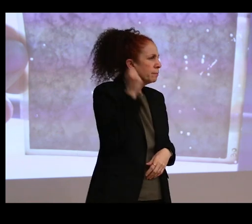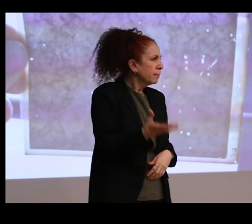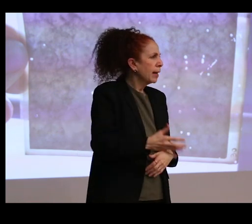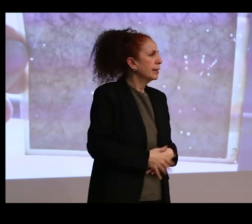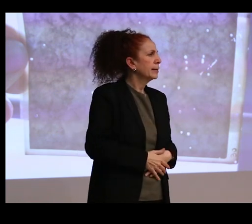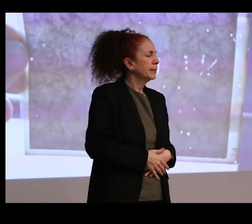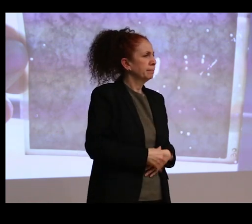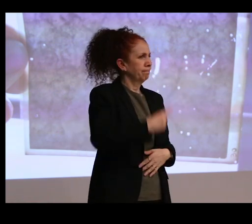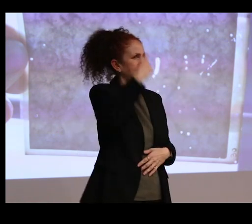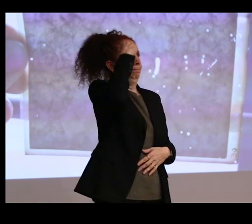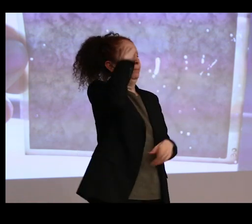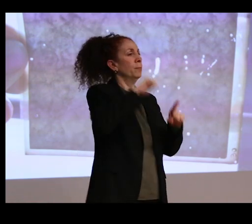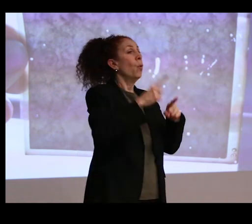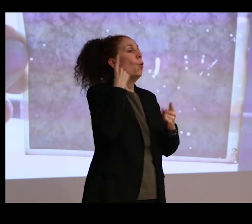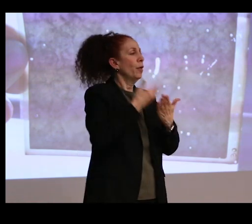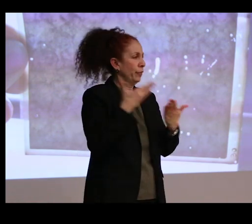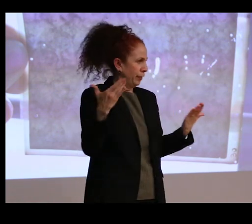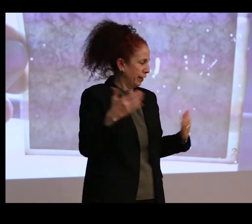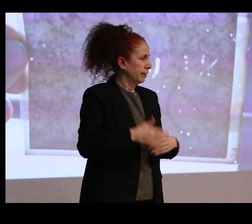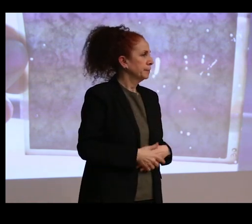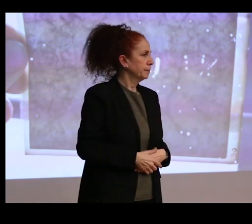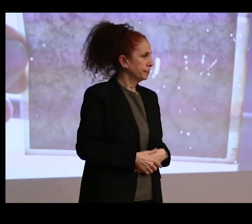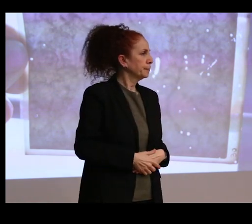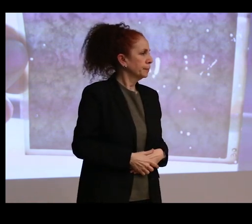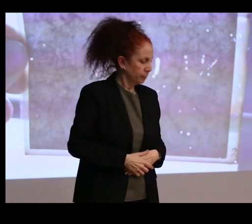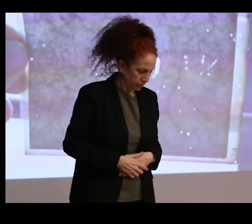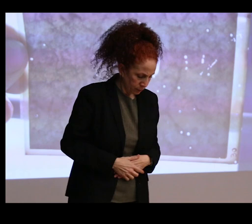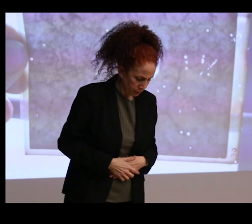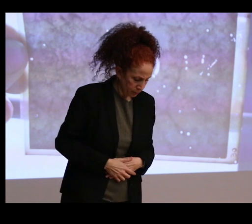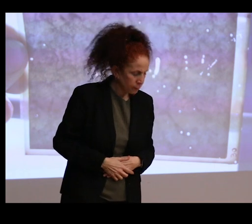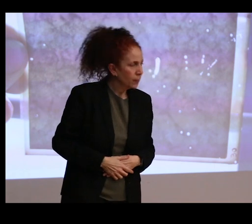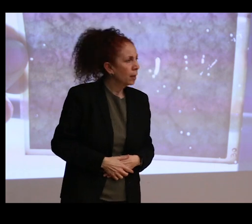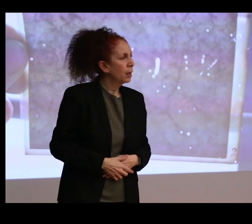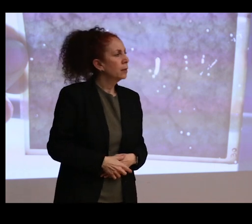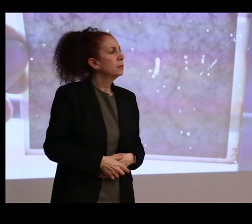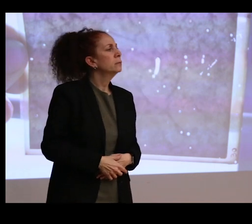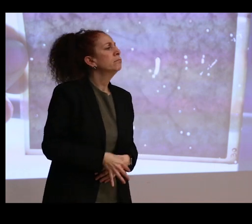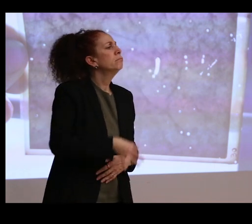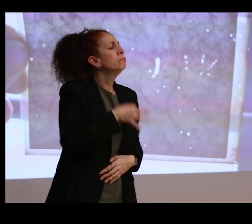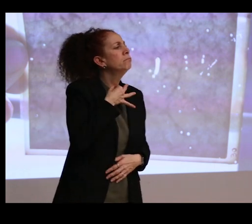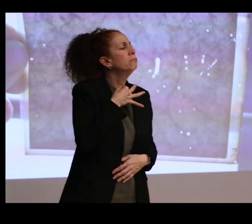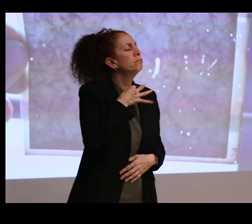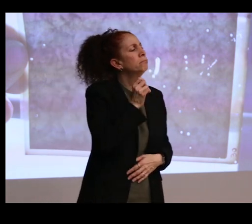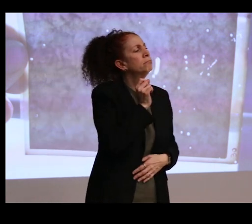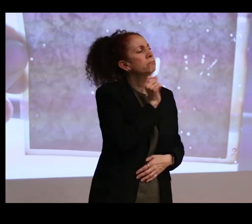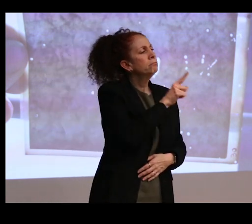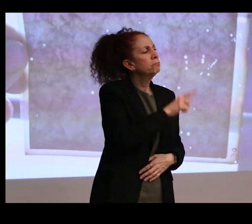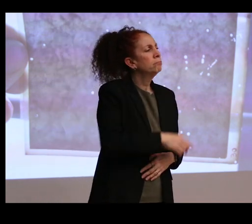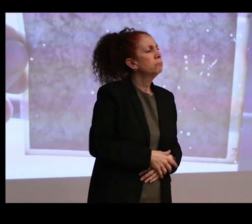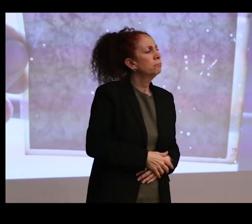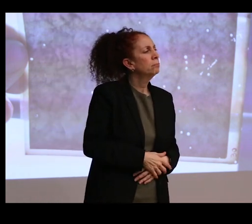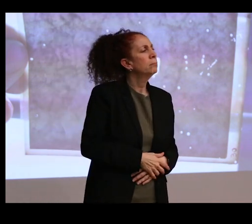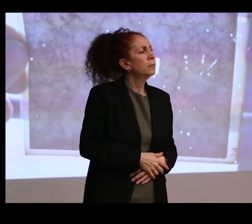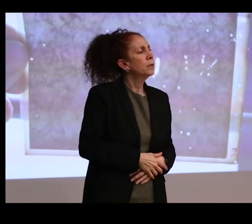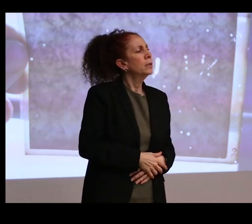But one of the things that I'm quite interested in-- and I'm going to draw maybe sort of an oblique line--